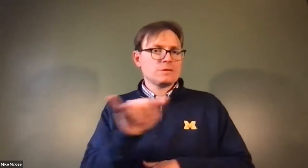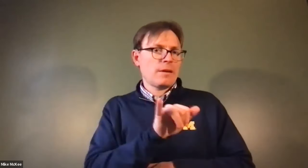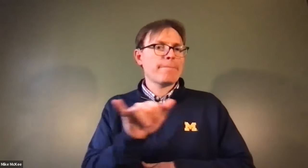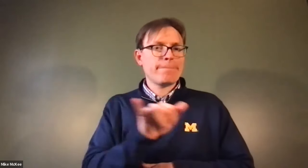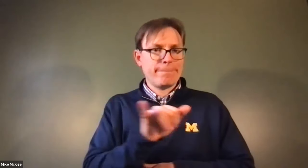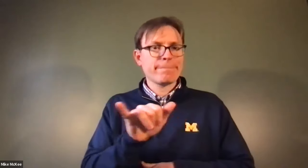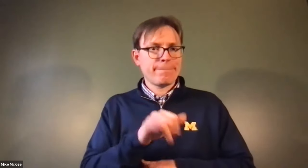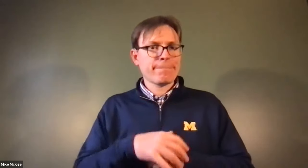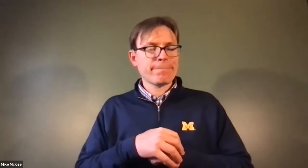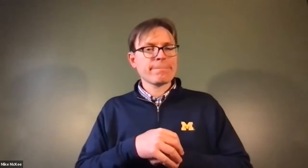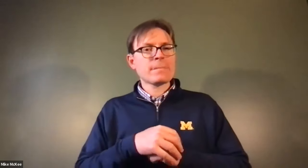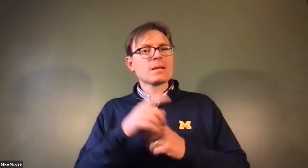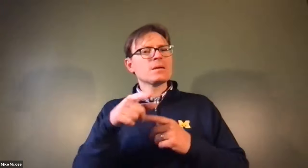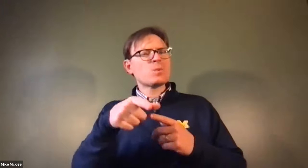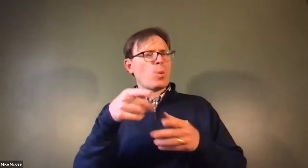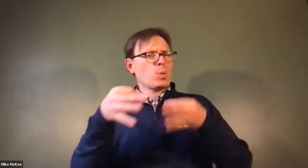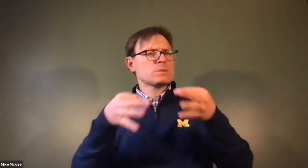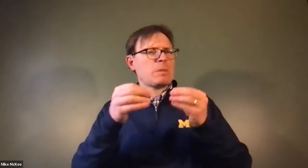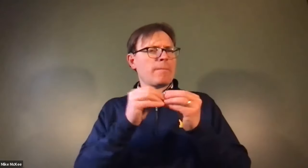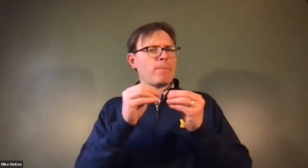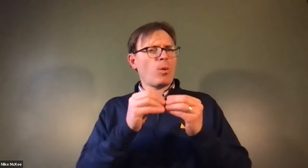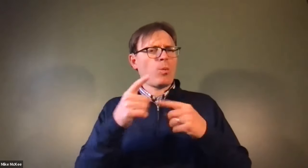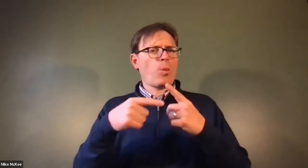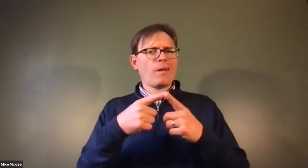James Cech: requires blood or requires oxygen to function well.